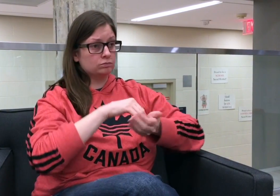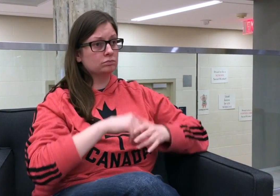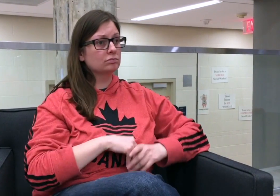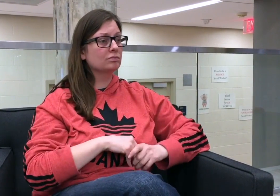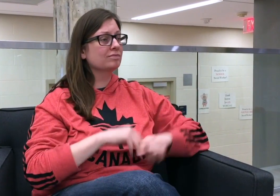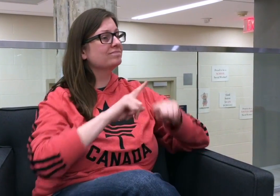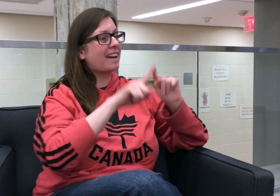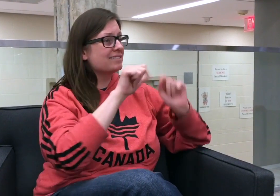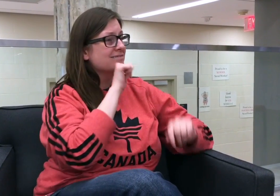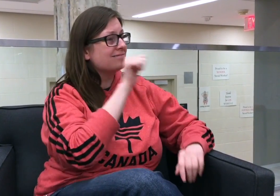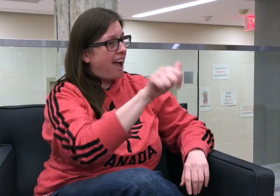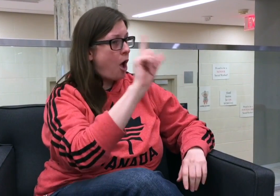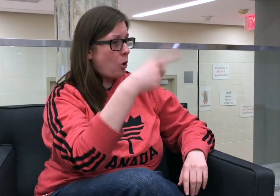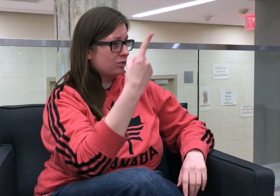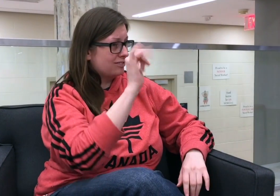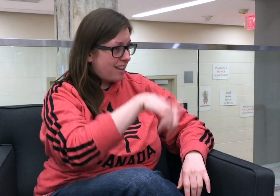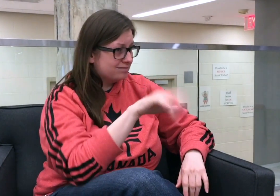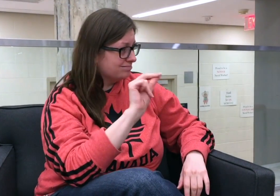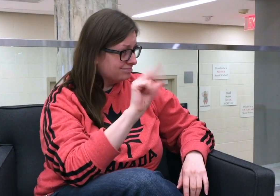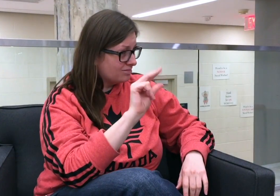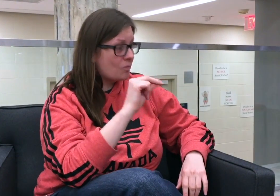but that's not all...